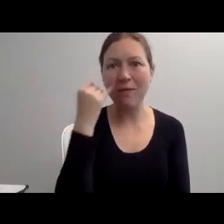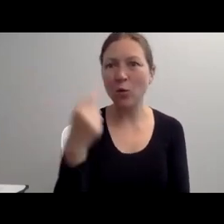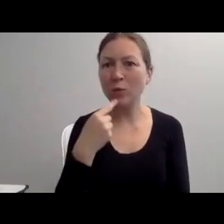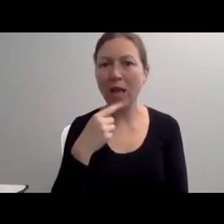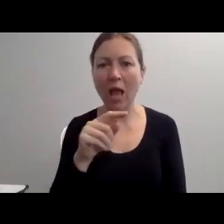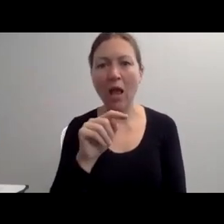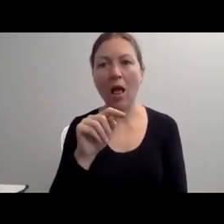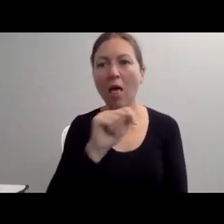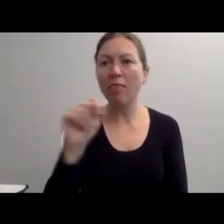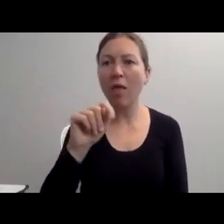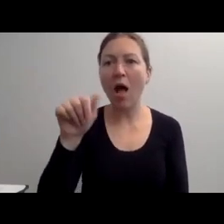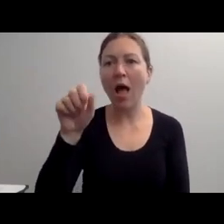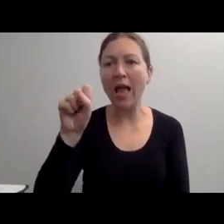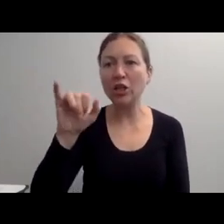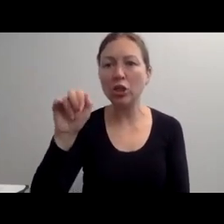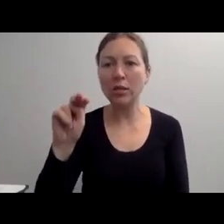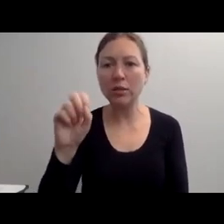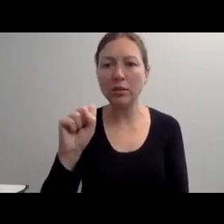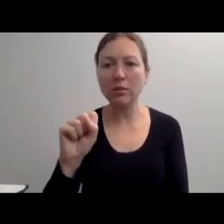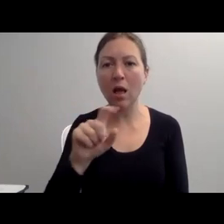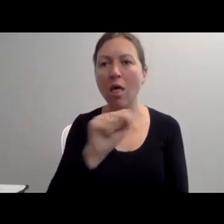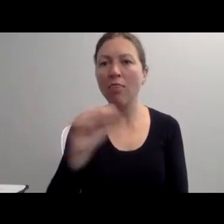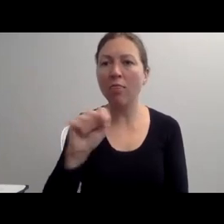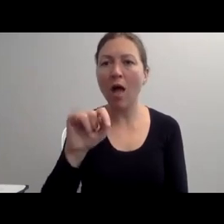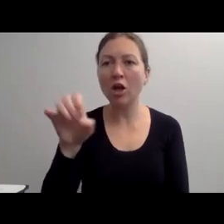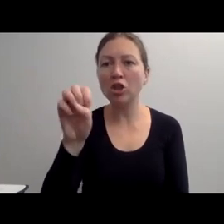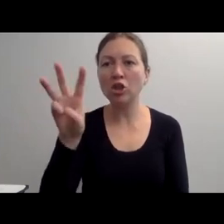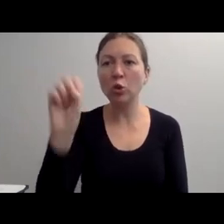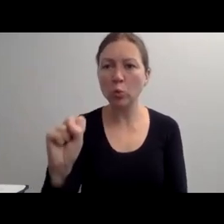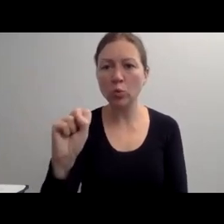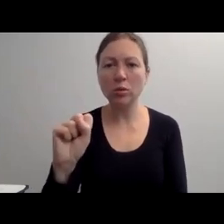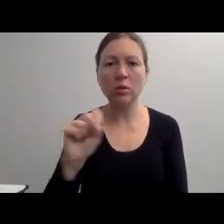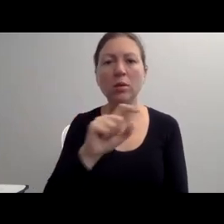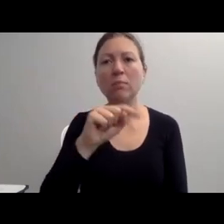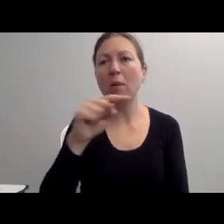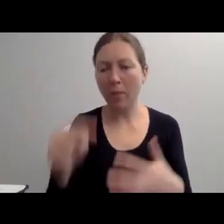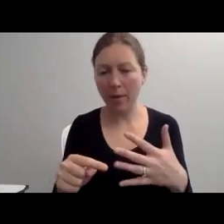THIS IS A LEGACY PHRASE THAT REALLY NEEDS TO GO AWAY IMMEDIATELY.